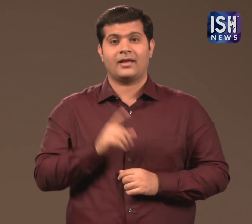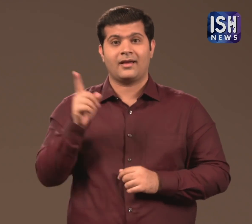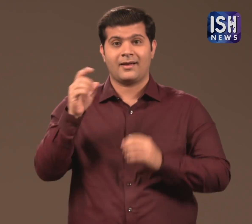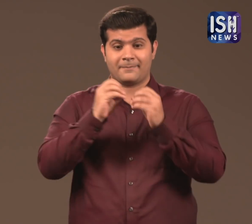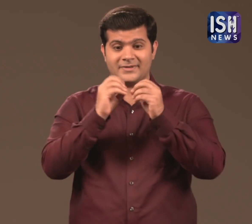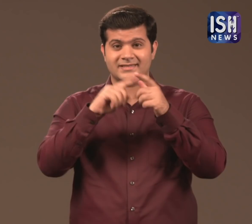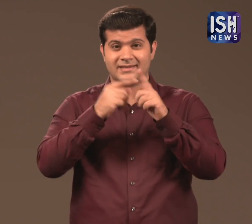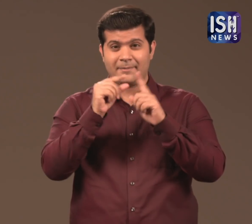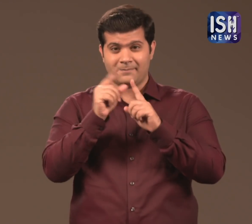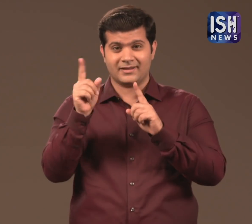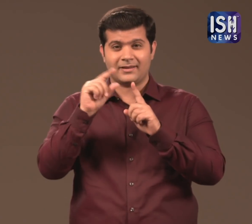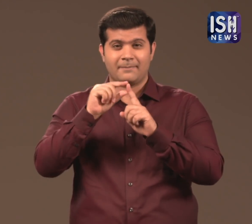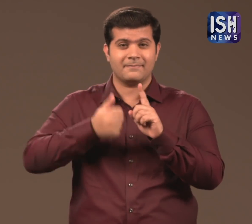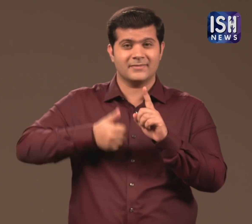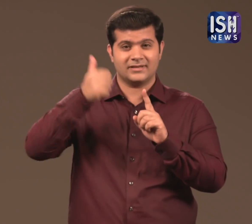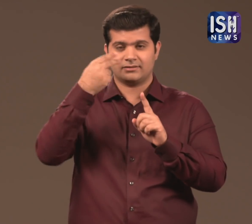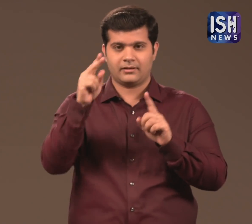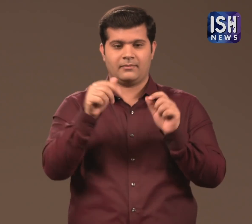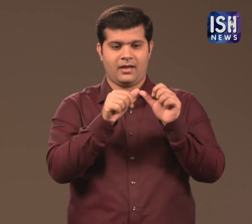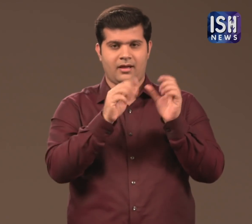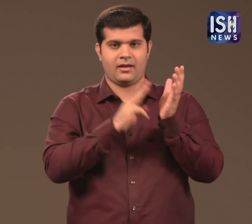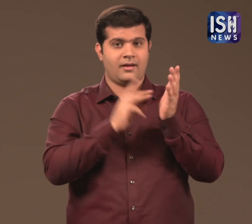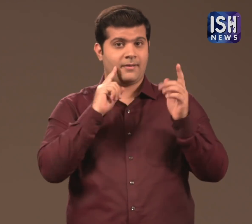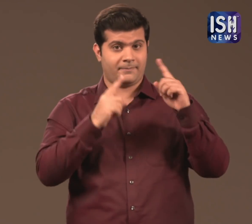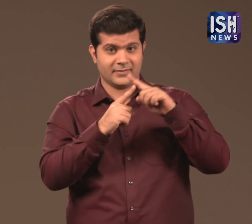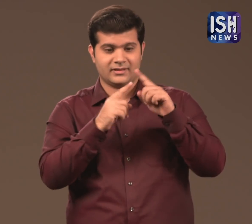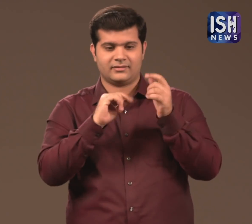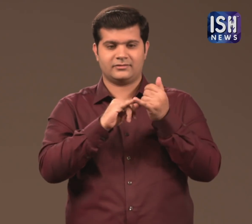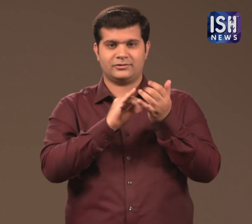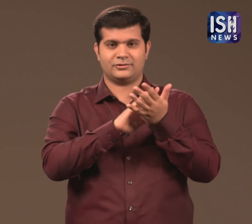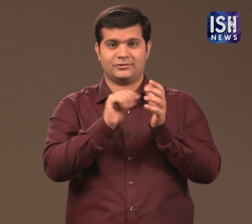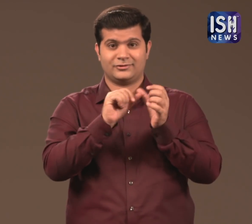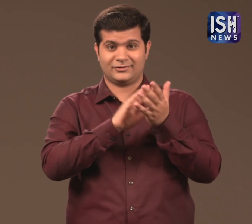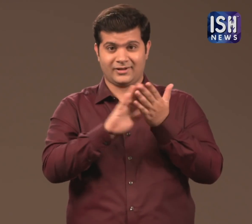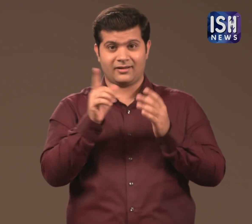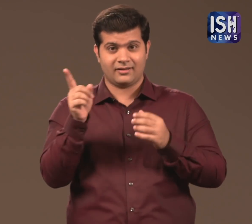BJP President Amit Shah,